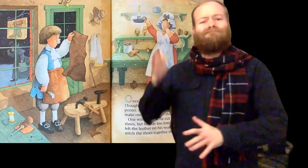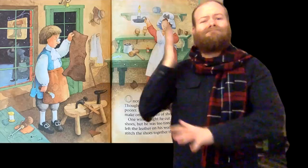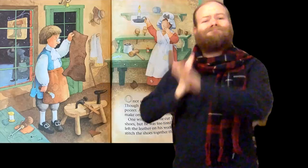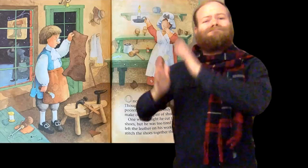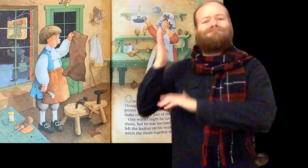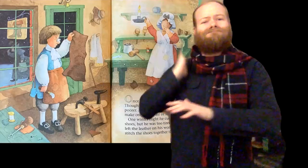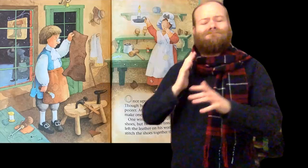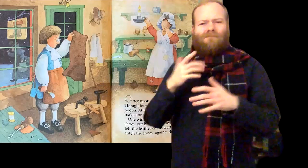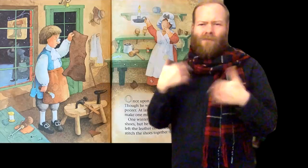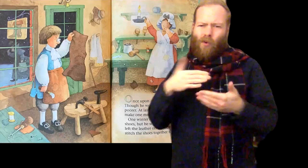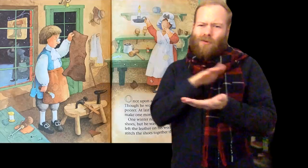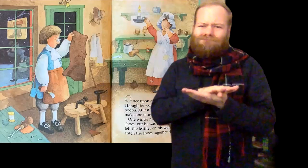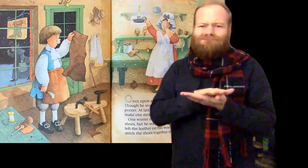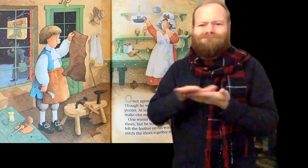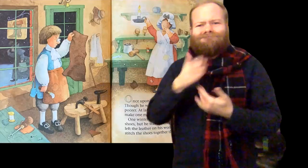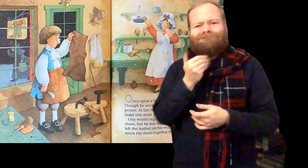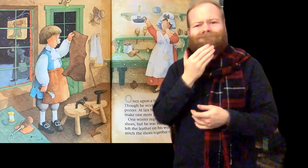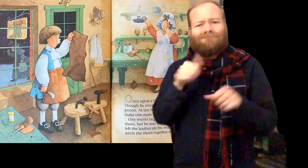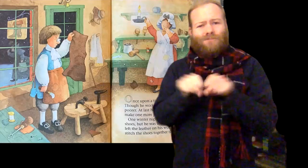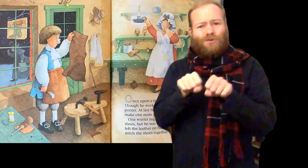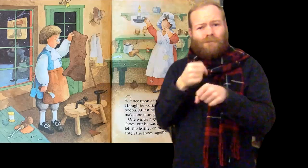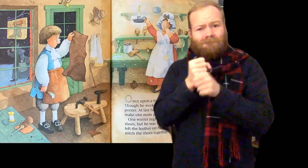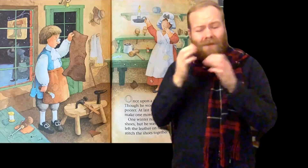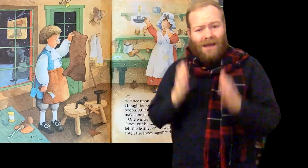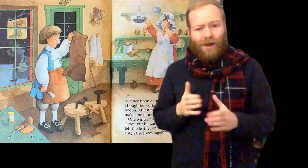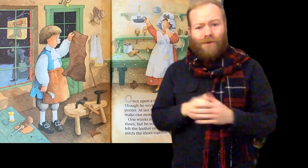Once upon a time there was a kind shoemaker.